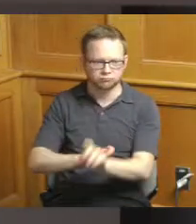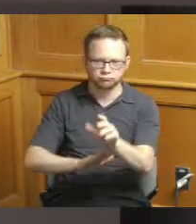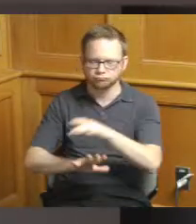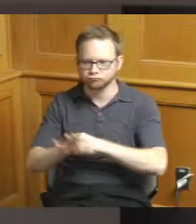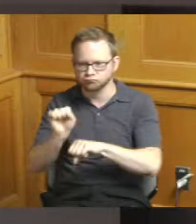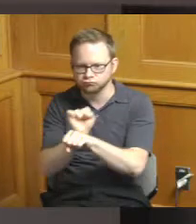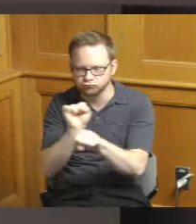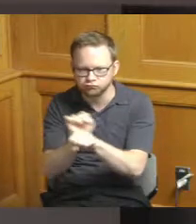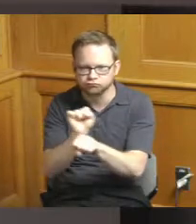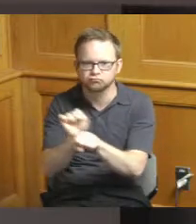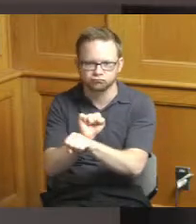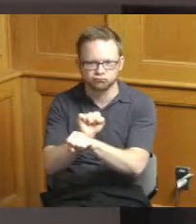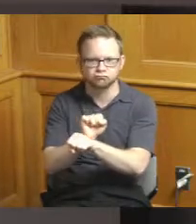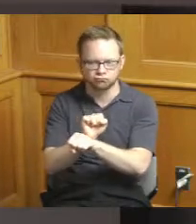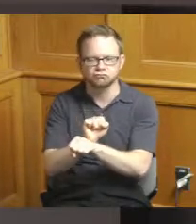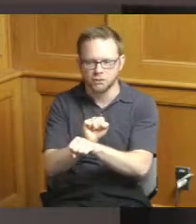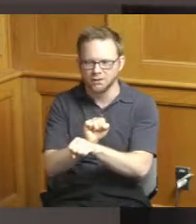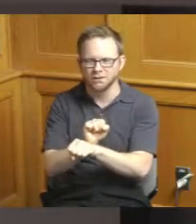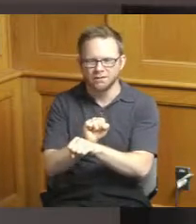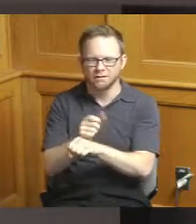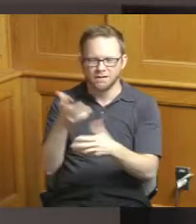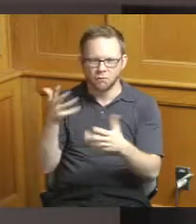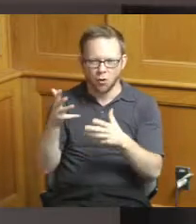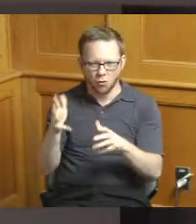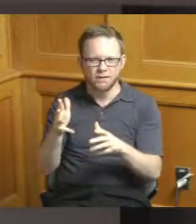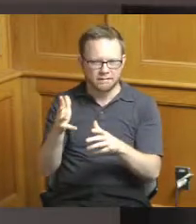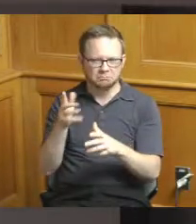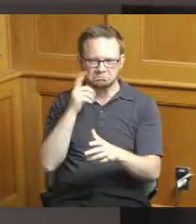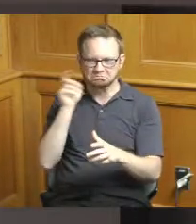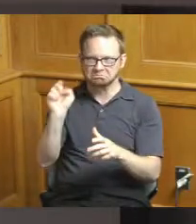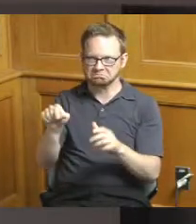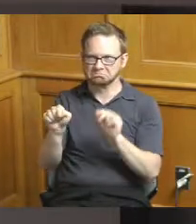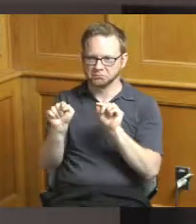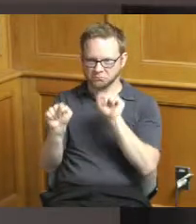identified these two as their most important assets and and they'd like to build off of them